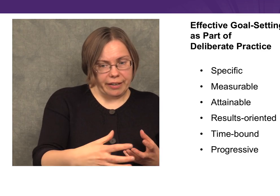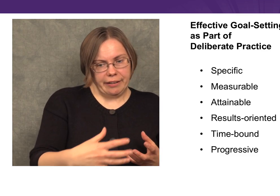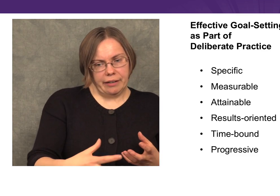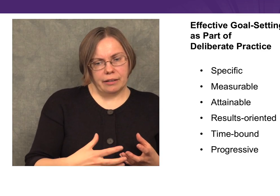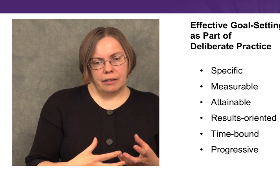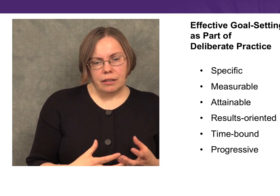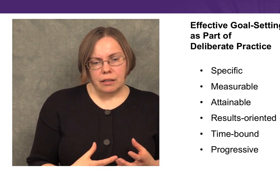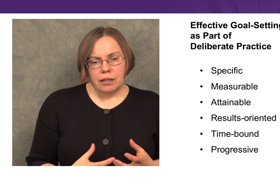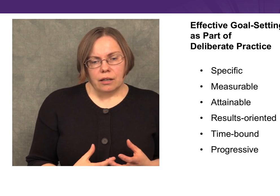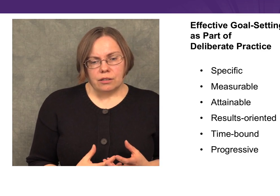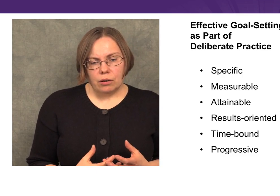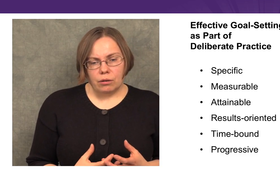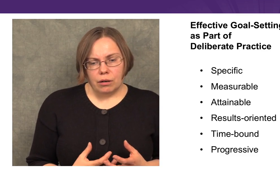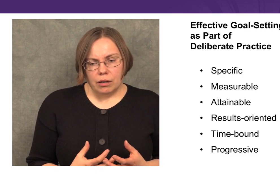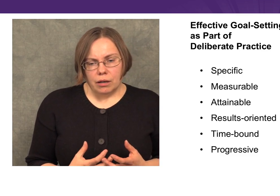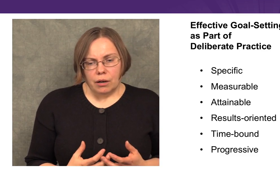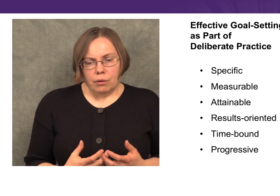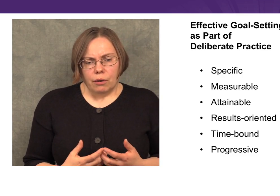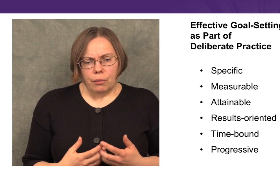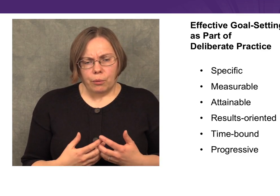We don’t achieve anything.